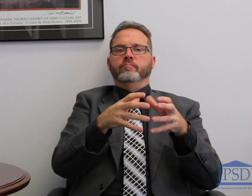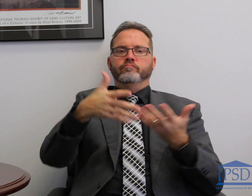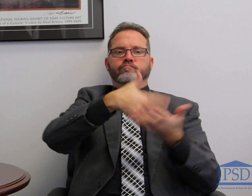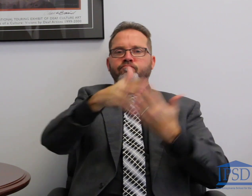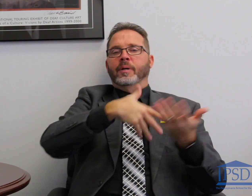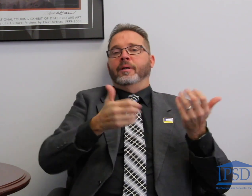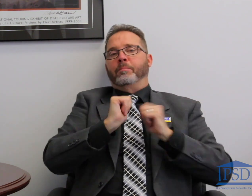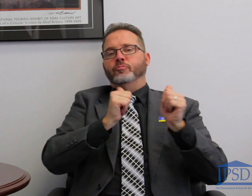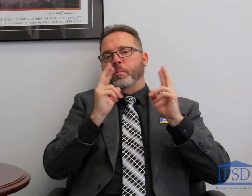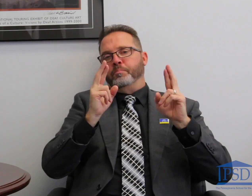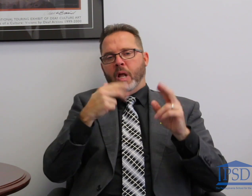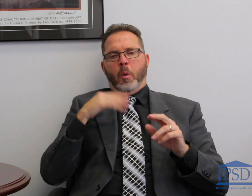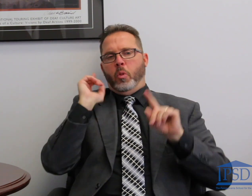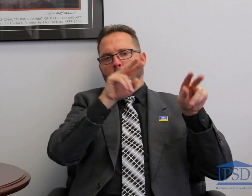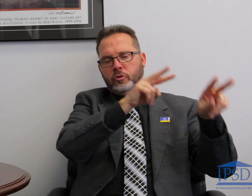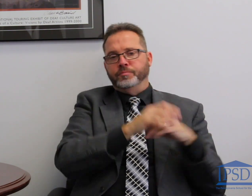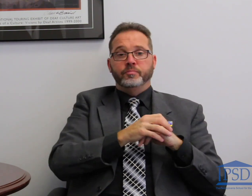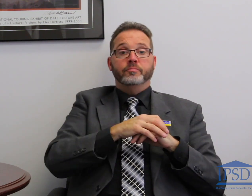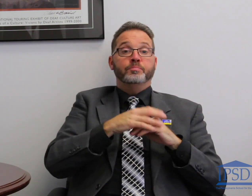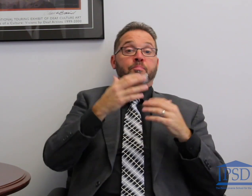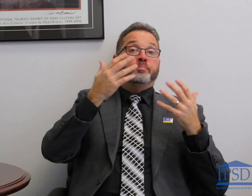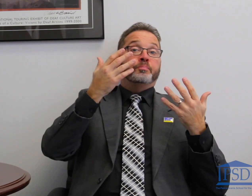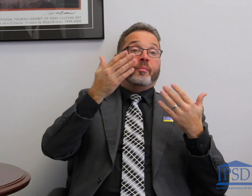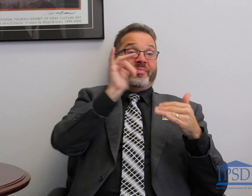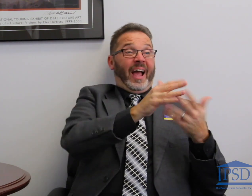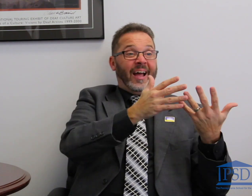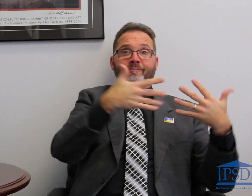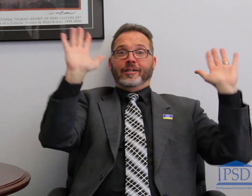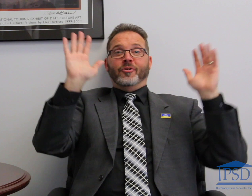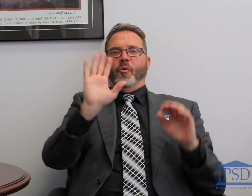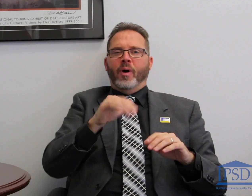and this tournament will be part of that this weekend. I am eager to see who wins!